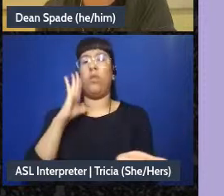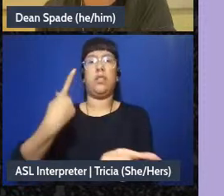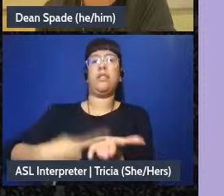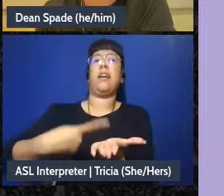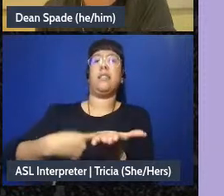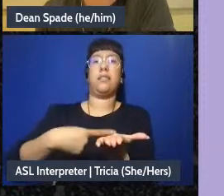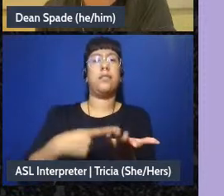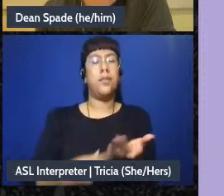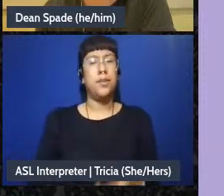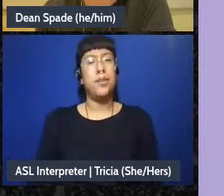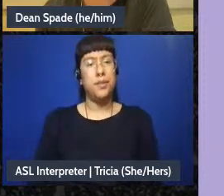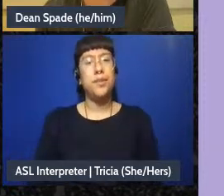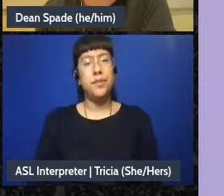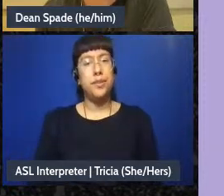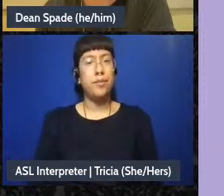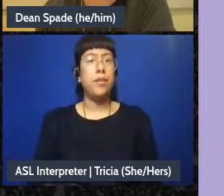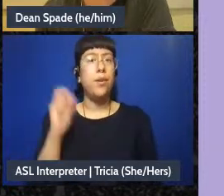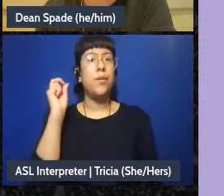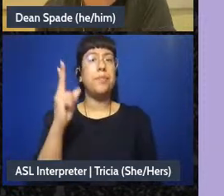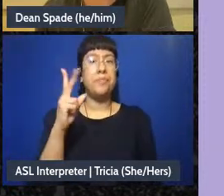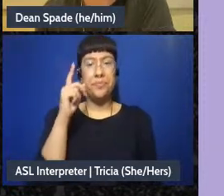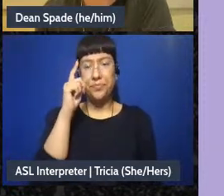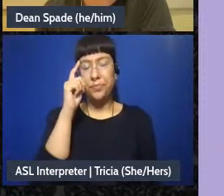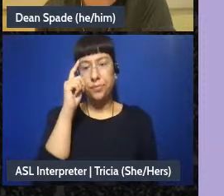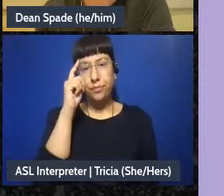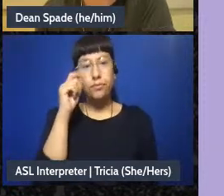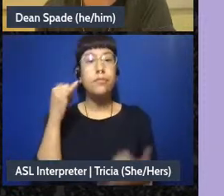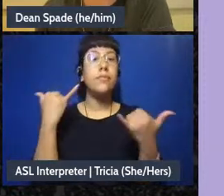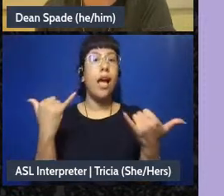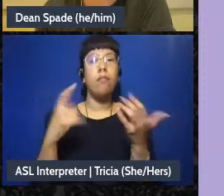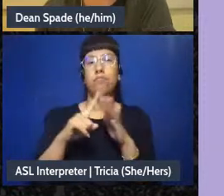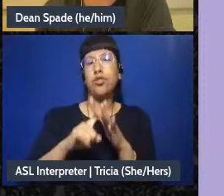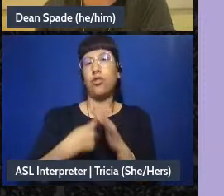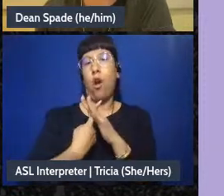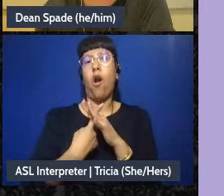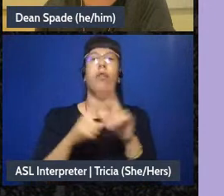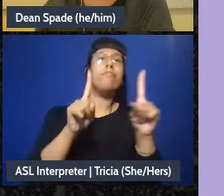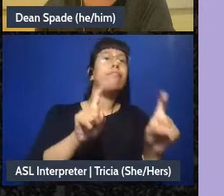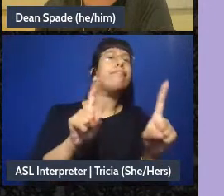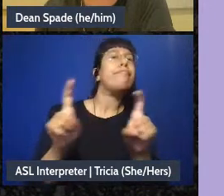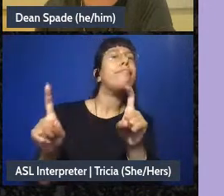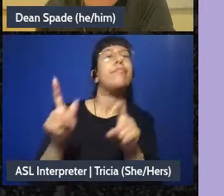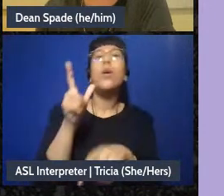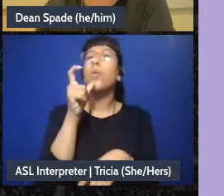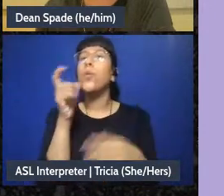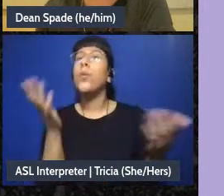Um, all right let's do a couple polls just to talk about who's here so, um, Hope can we bring